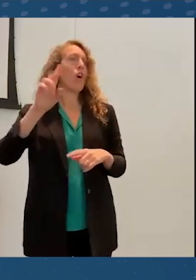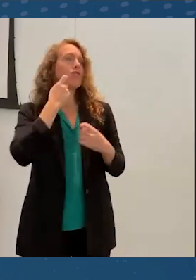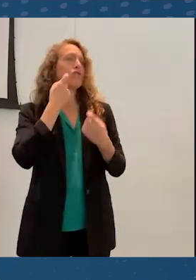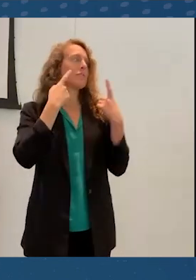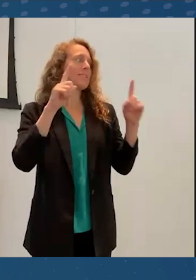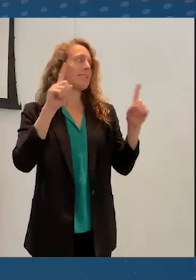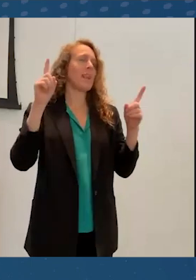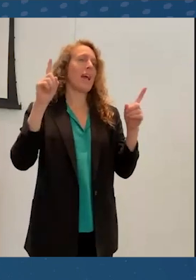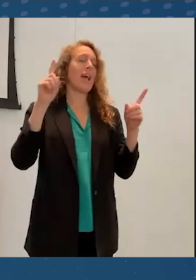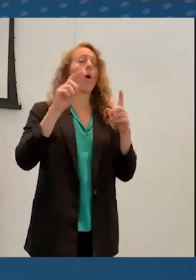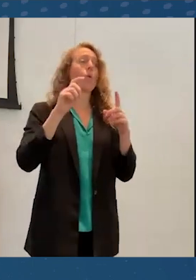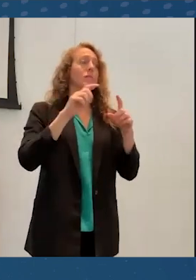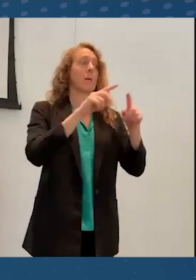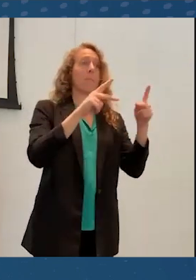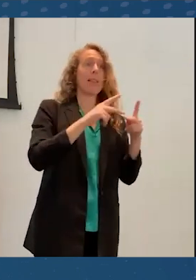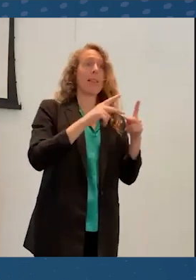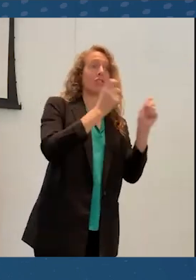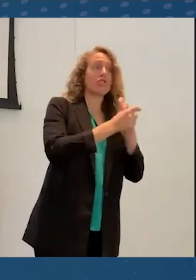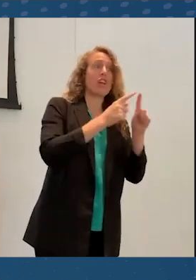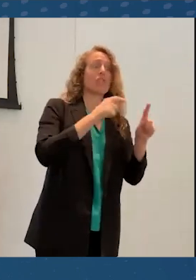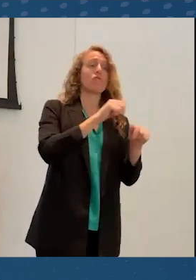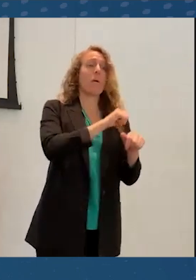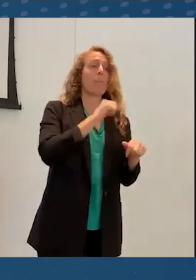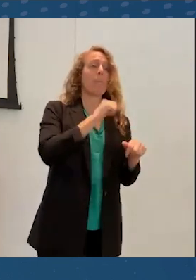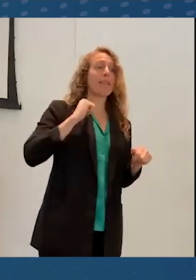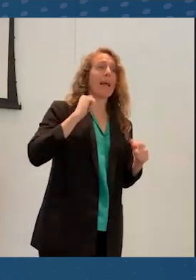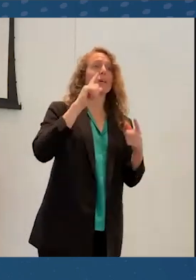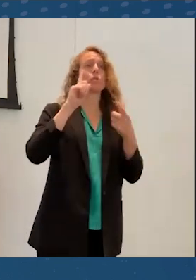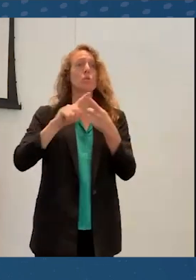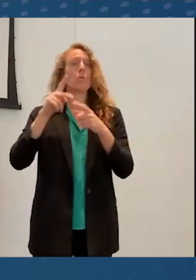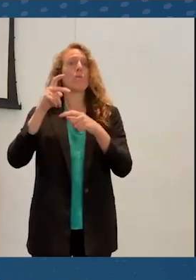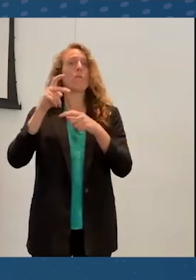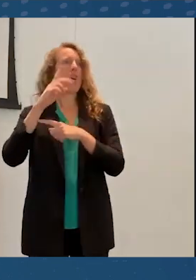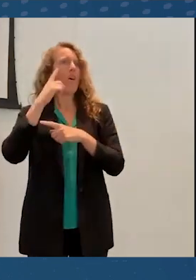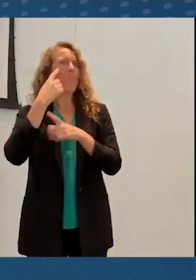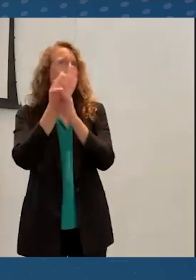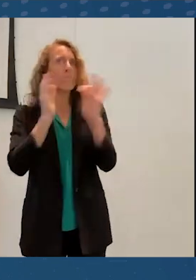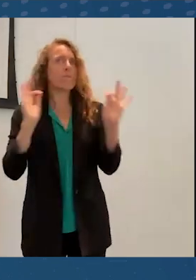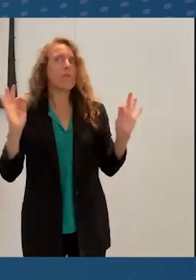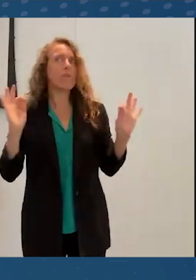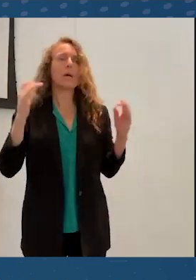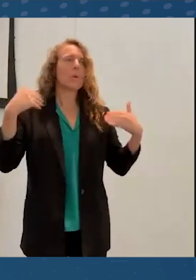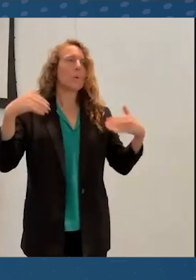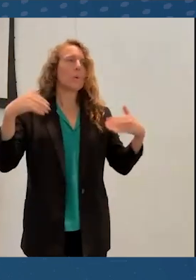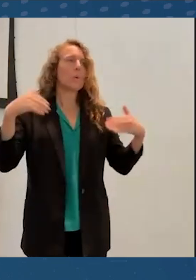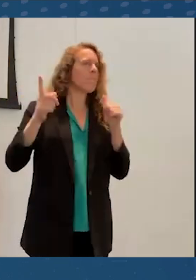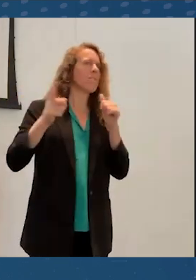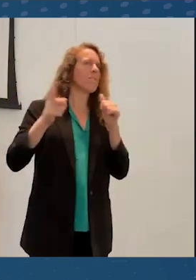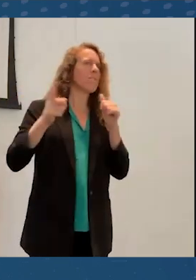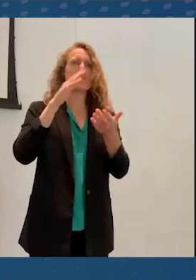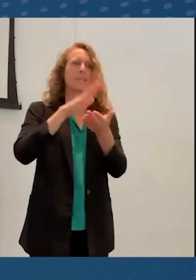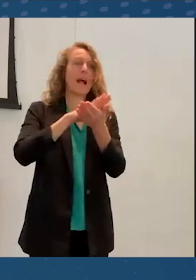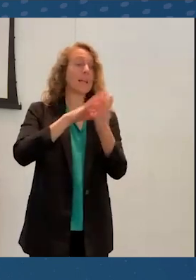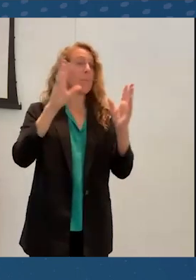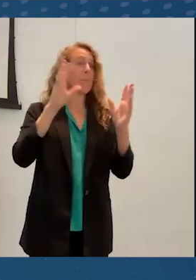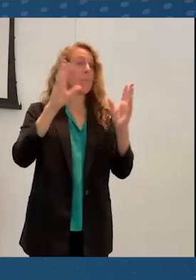from Atlanta, Georgia, to online in virtual reality for free. This is the first academic conference I've ever seen do this.